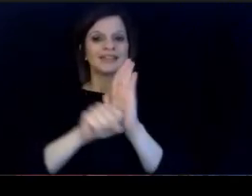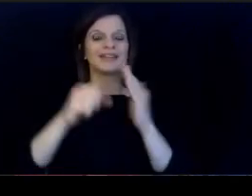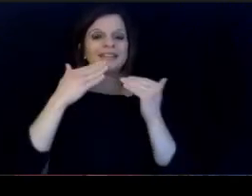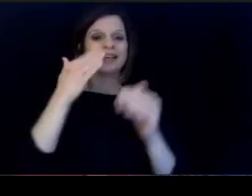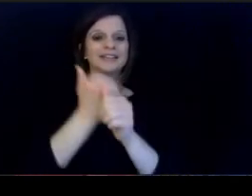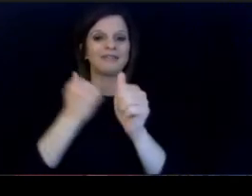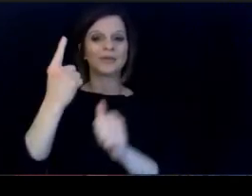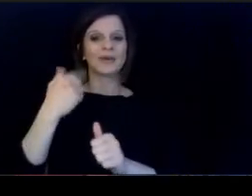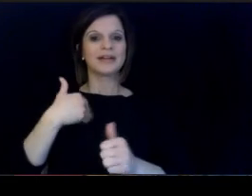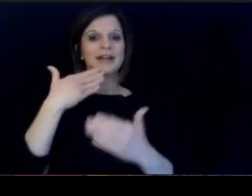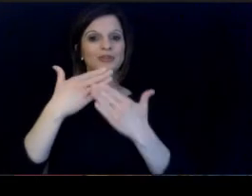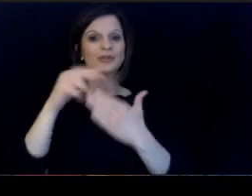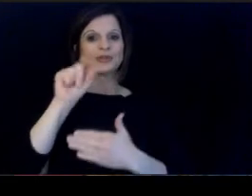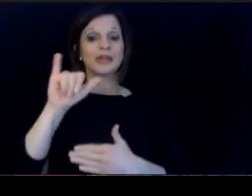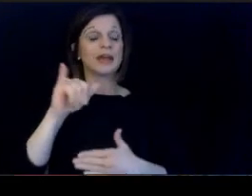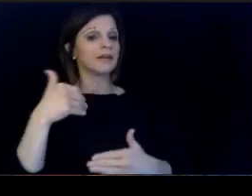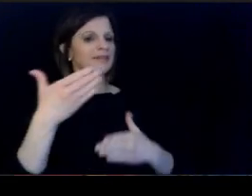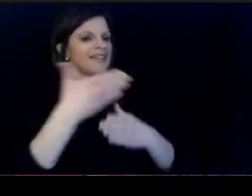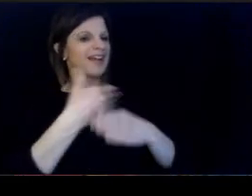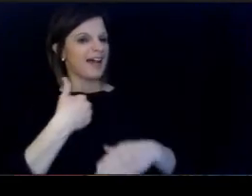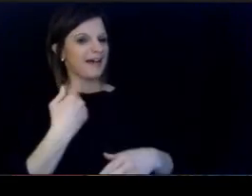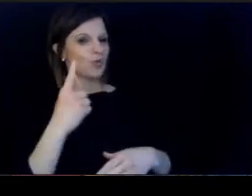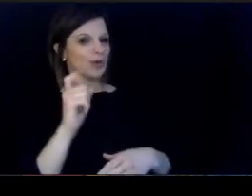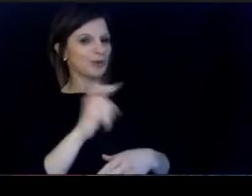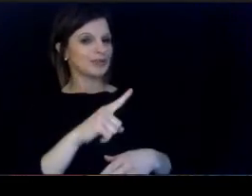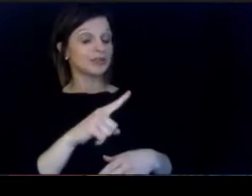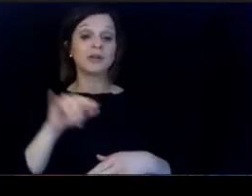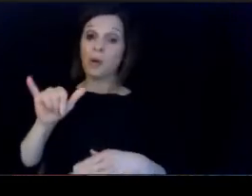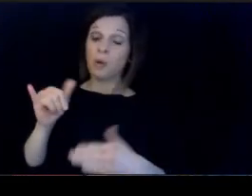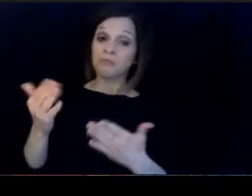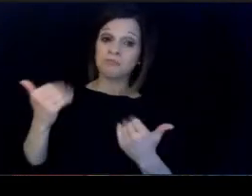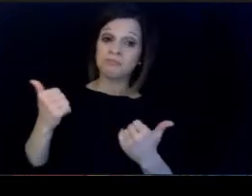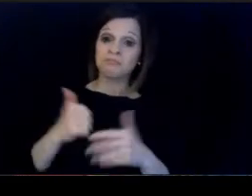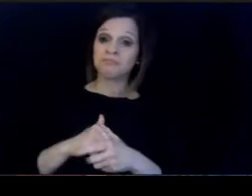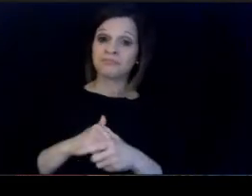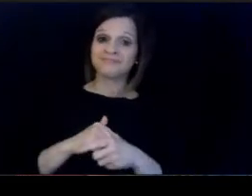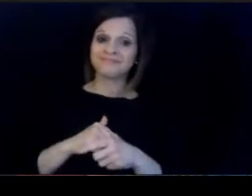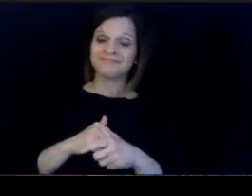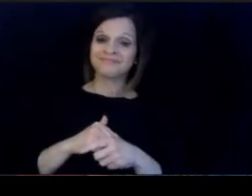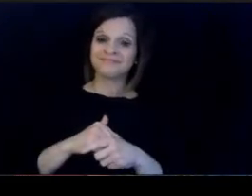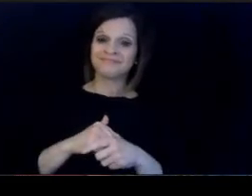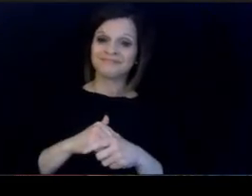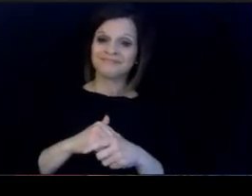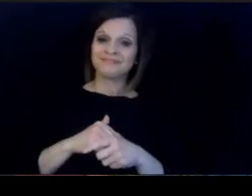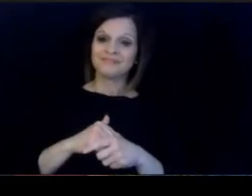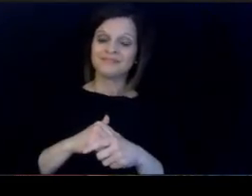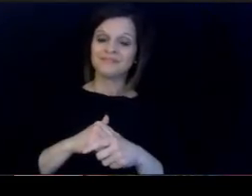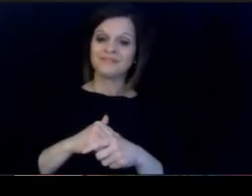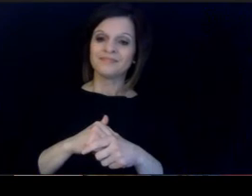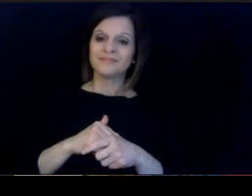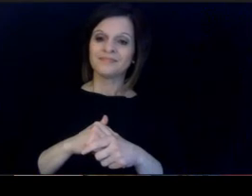everyone. Have a great day. I have one question here let's. have it. Alright, it's.